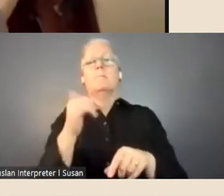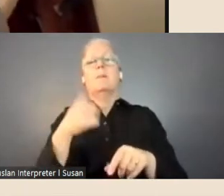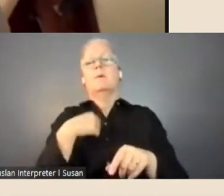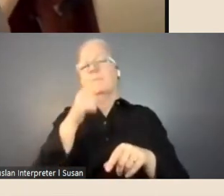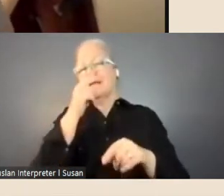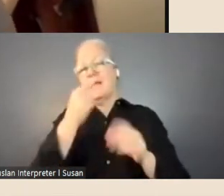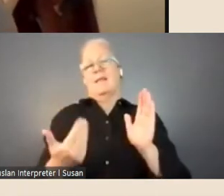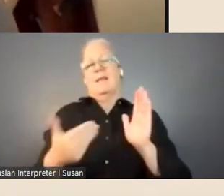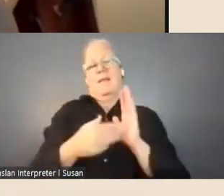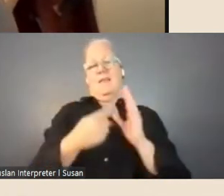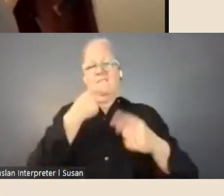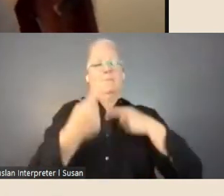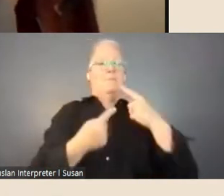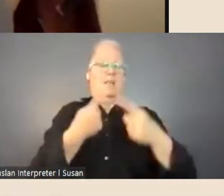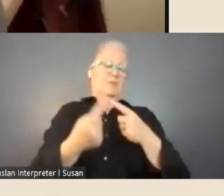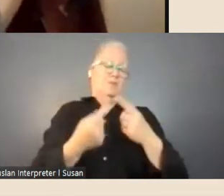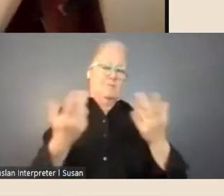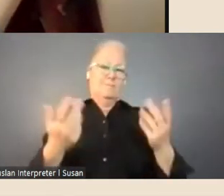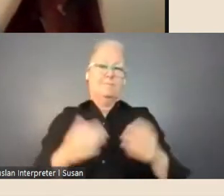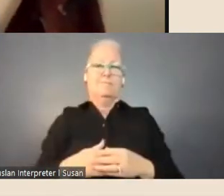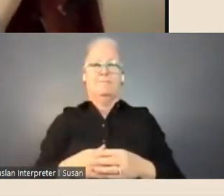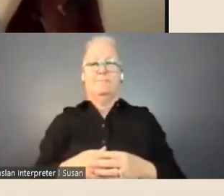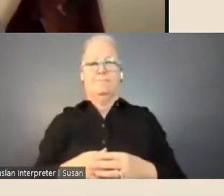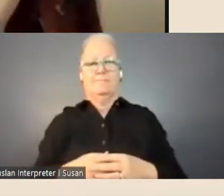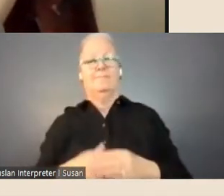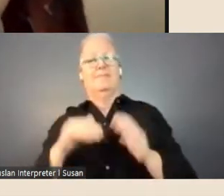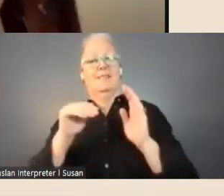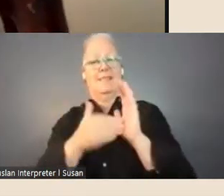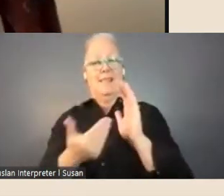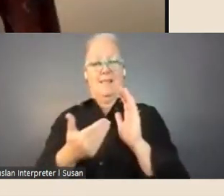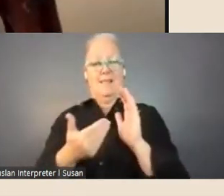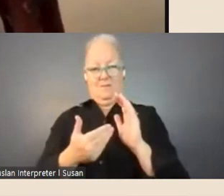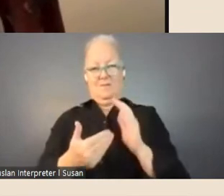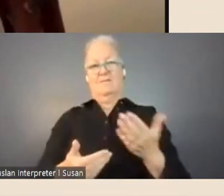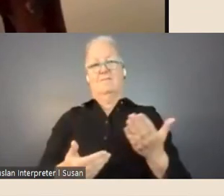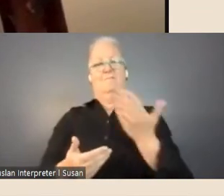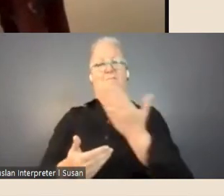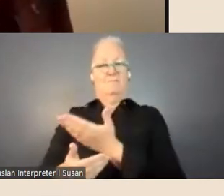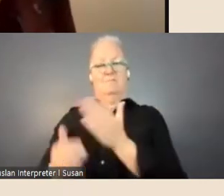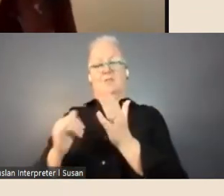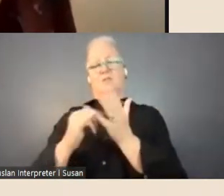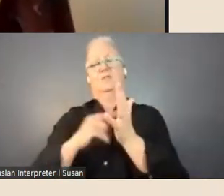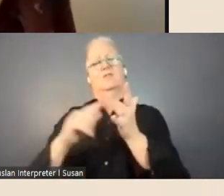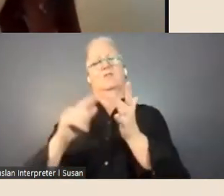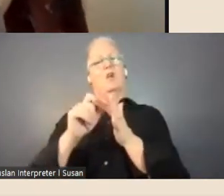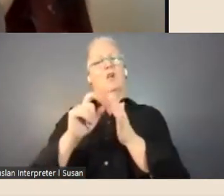So now I'm going to turn my attention to Slido and have a look at what you've been asking, and I can see